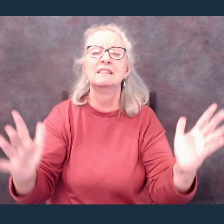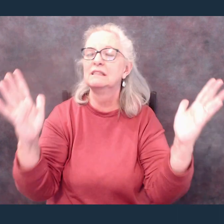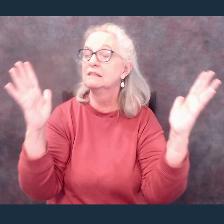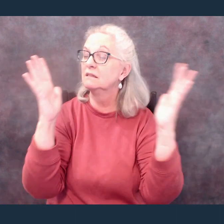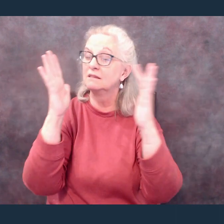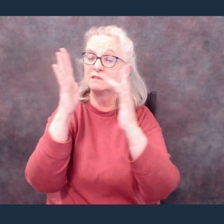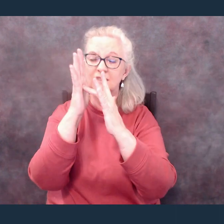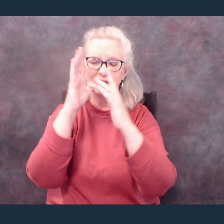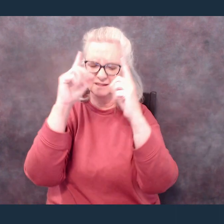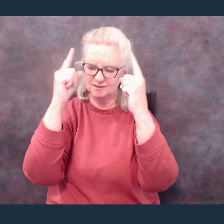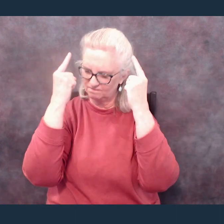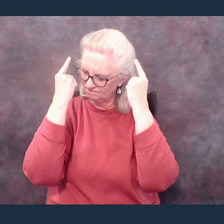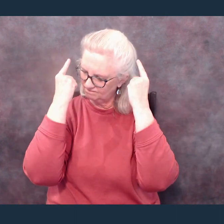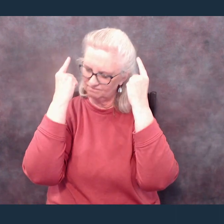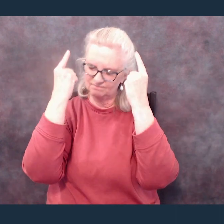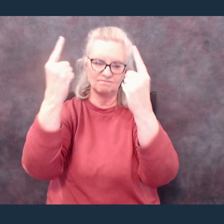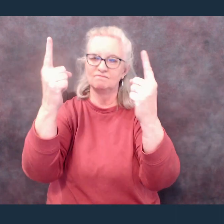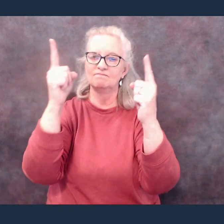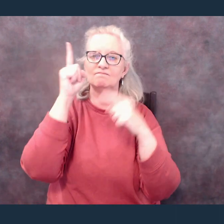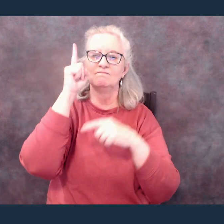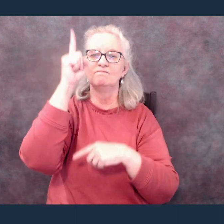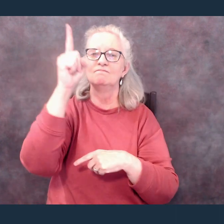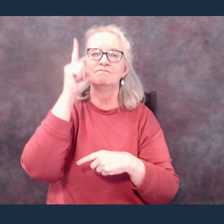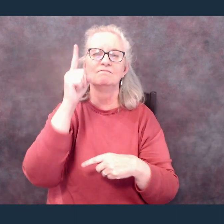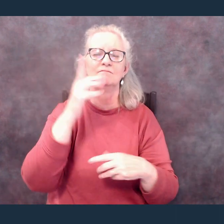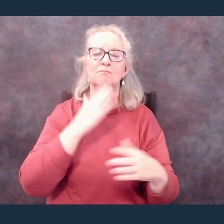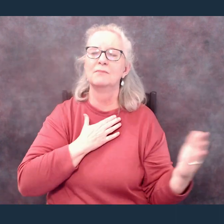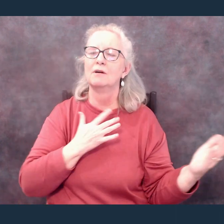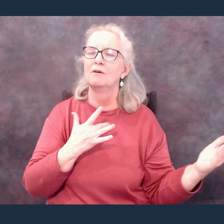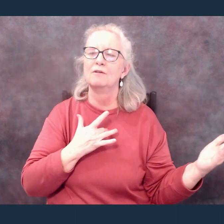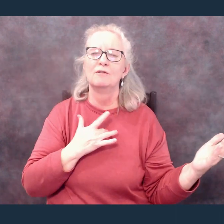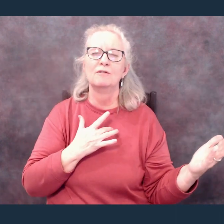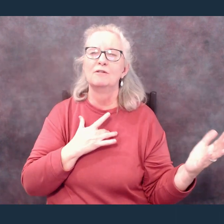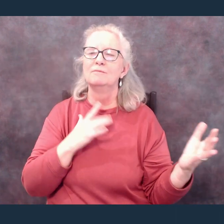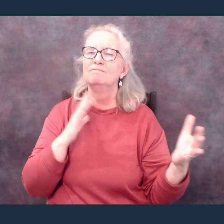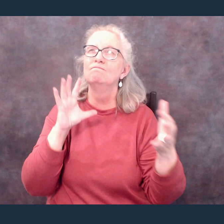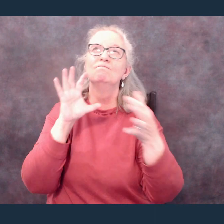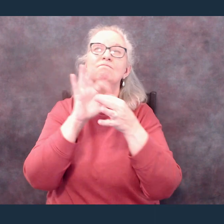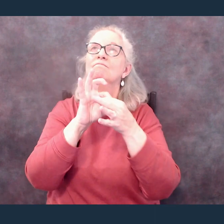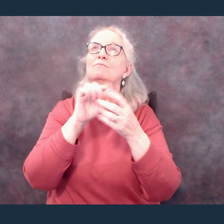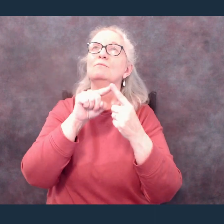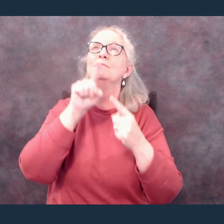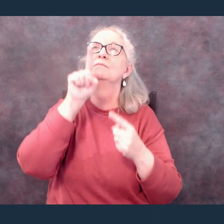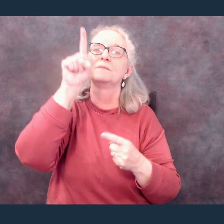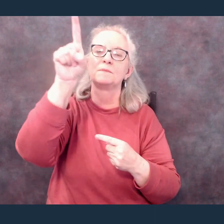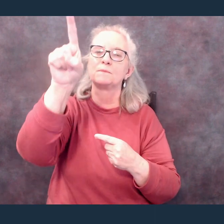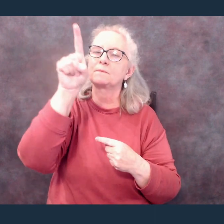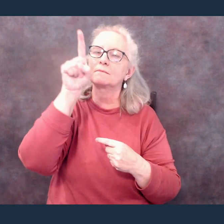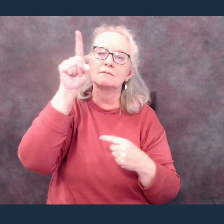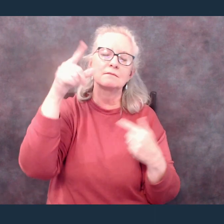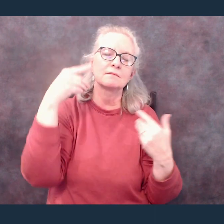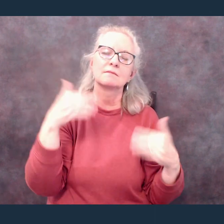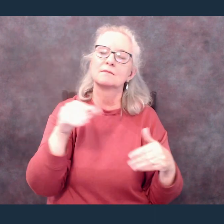My heart will sing No other Name